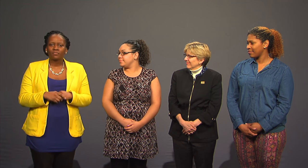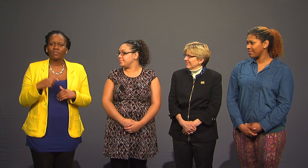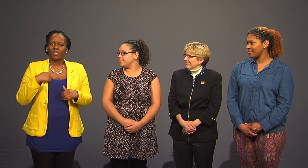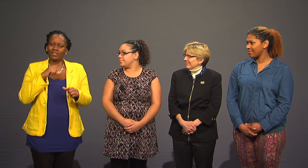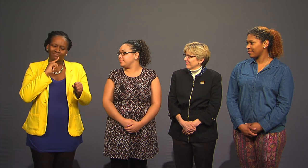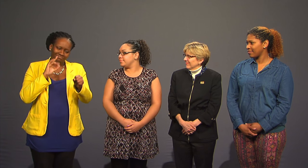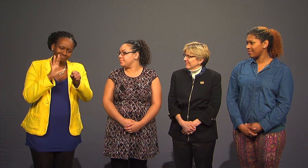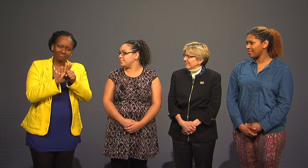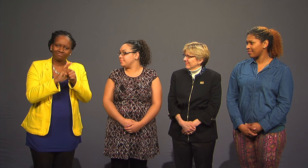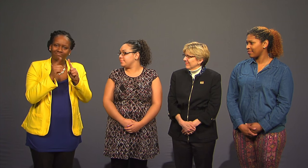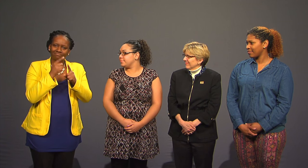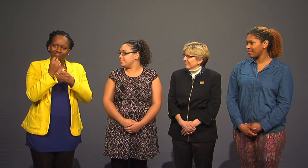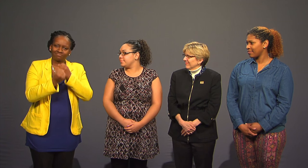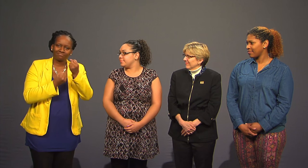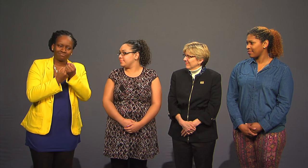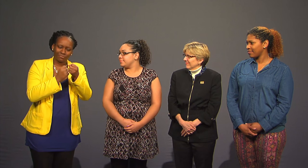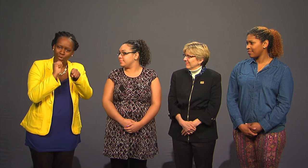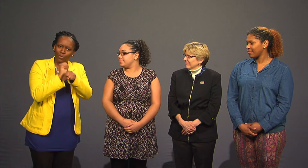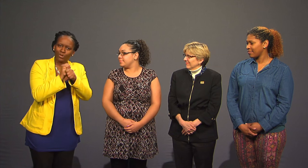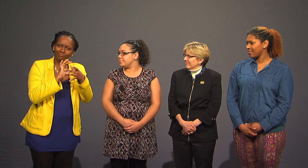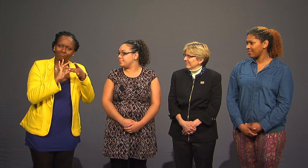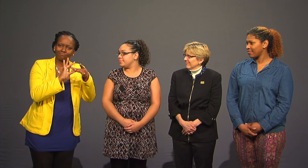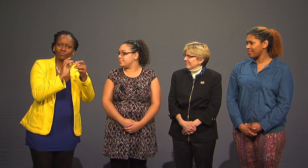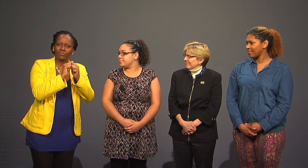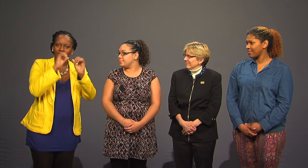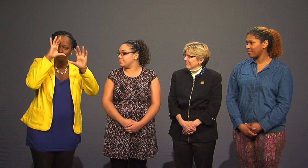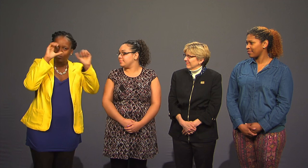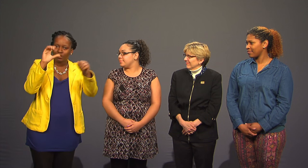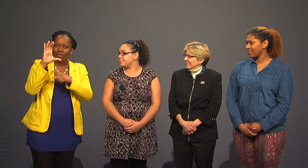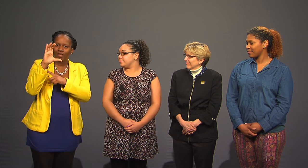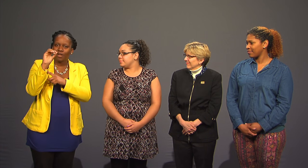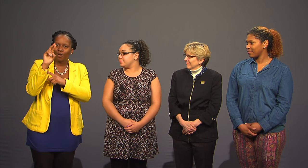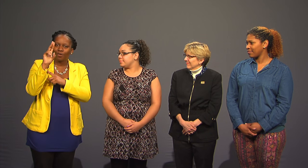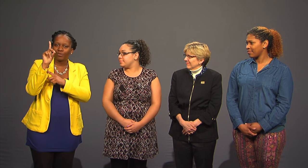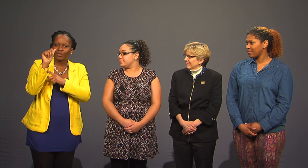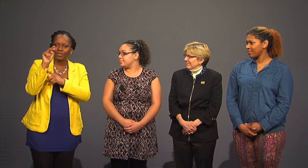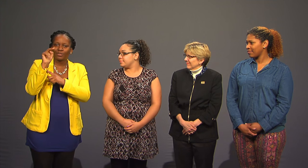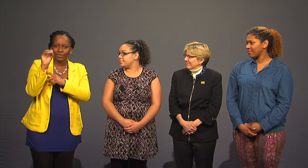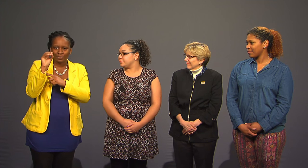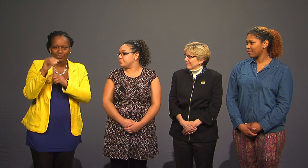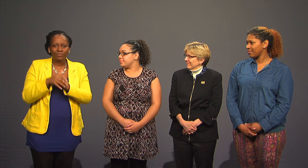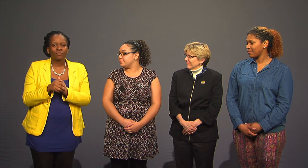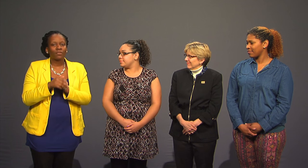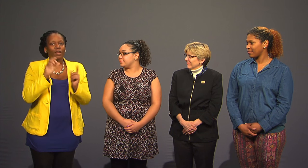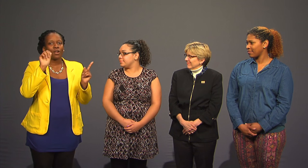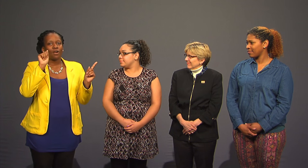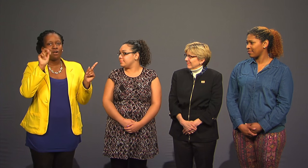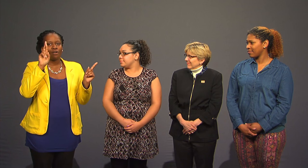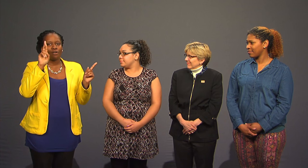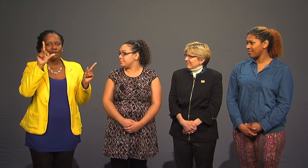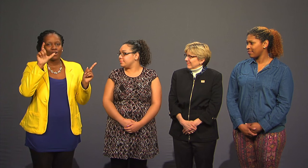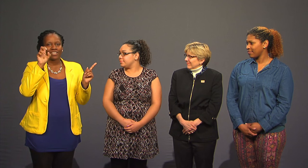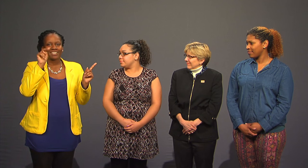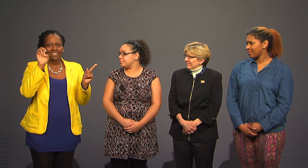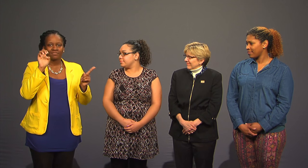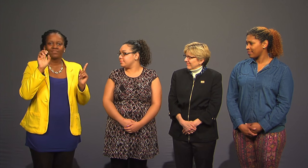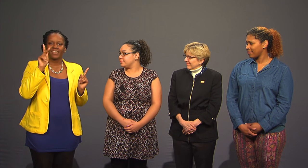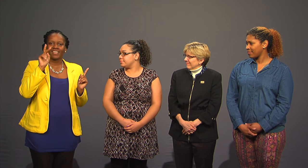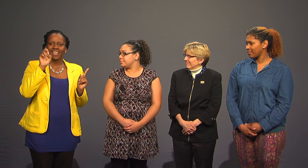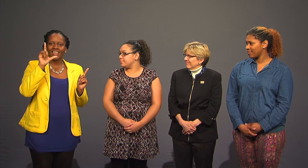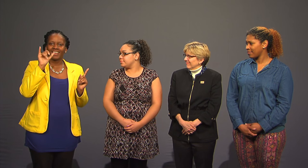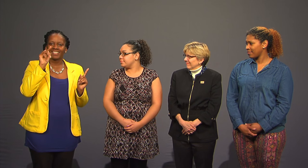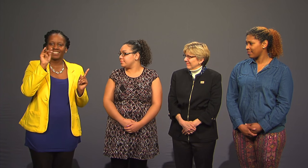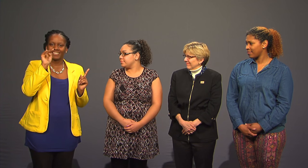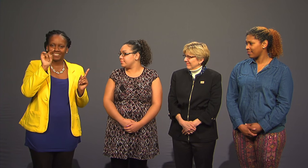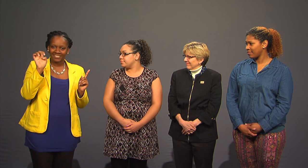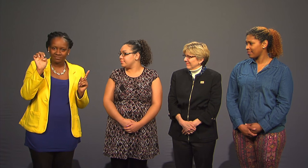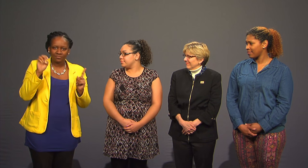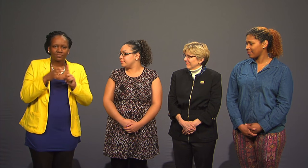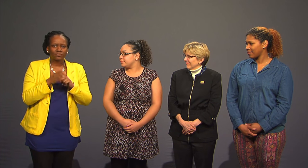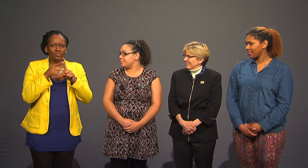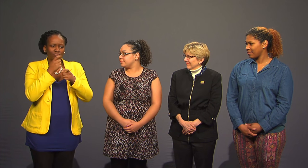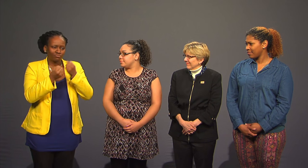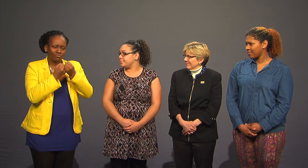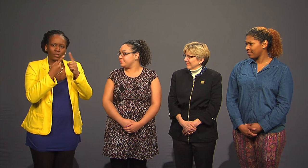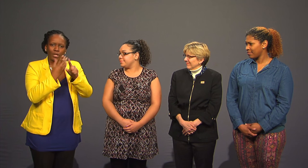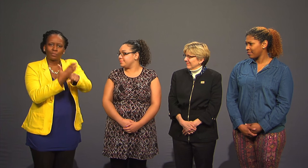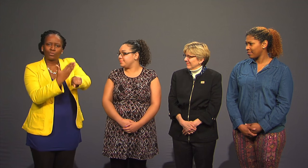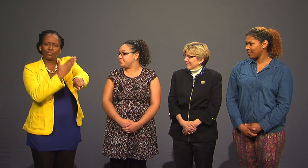I am committed to working with President Cordano, Arlene, and Kellynette to improve